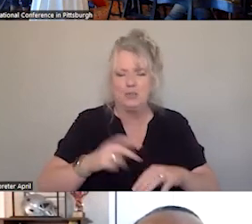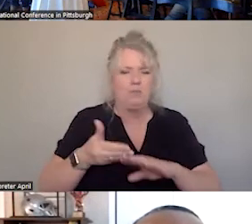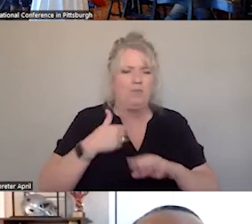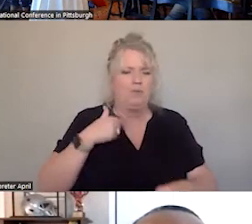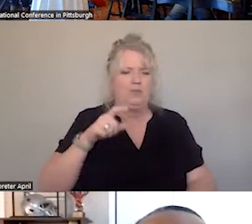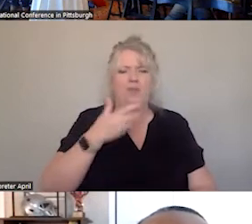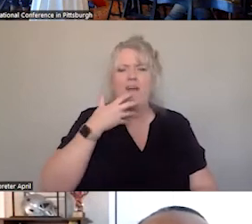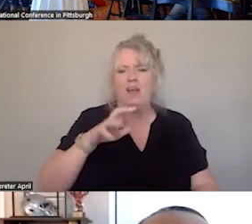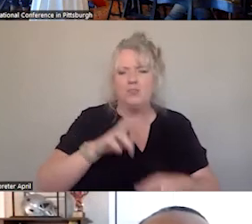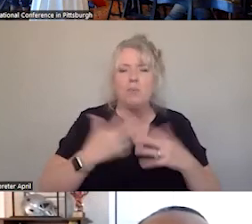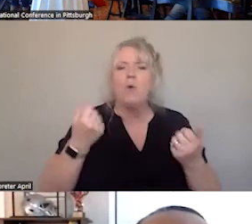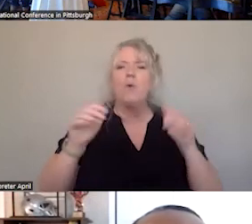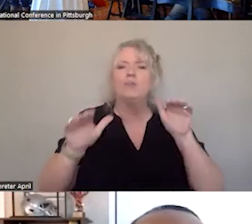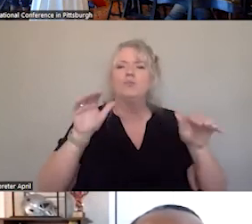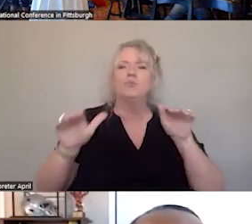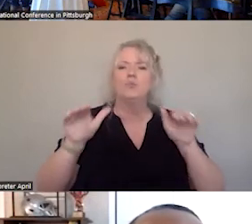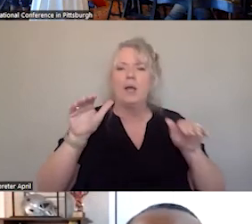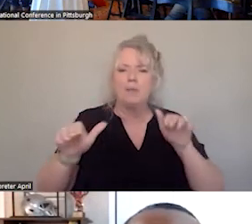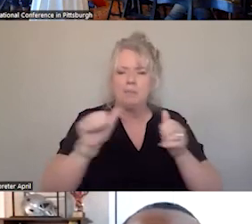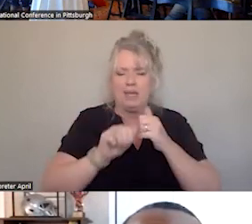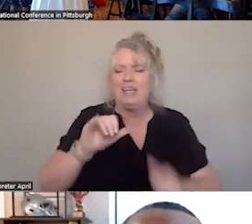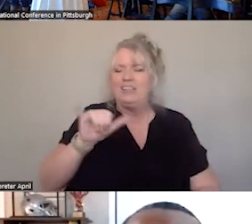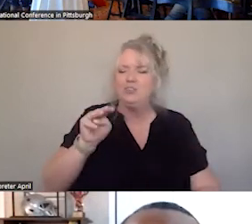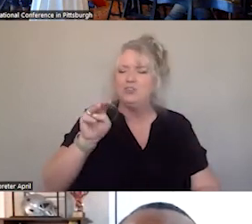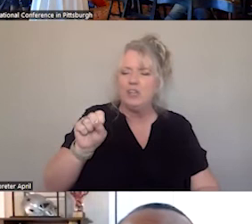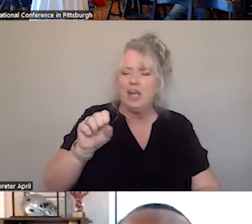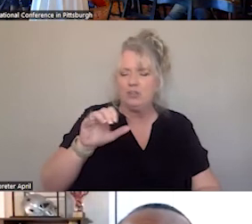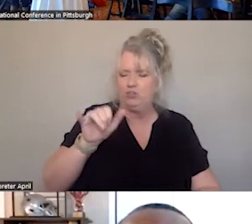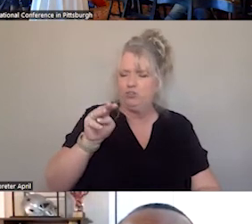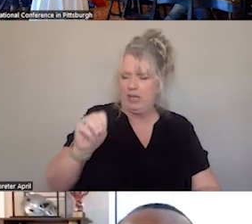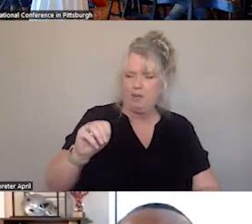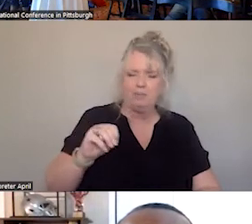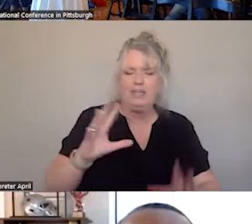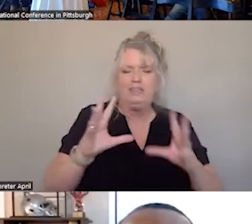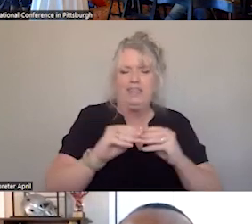WANT TO REMIND EVERYONE ABOUT GETTING YOUR JAM SESSION T SHIRTS. WE DO HAVE, FIVE DIFFERENT